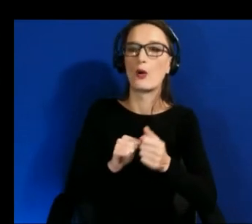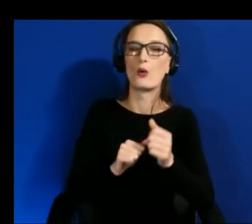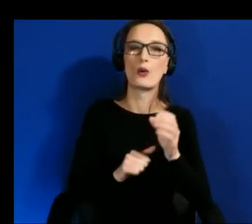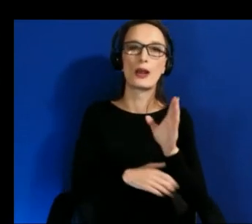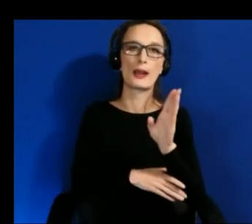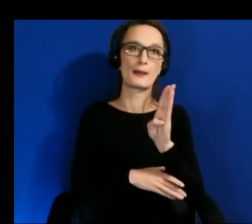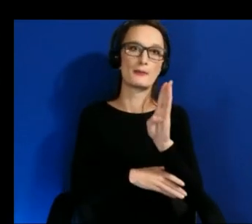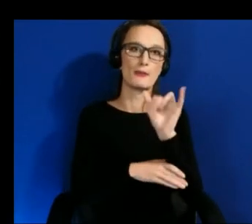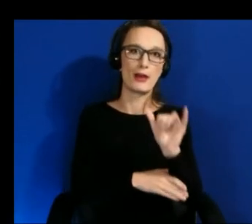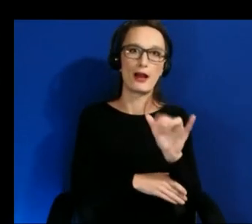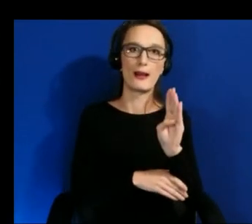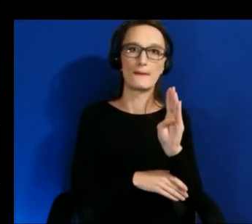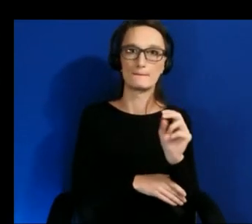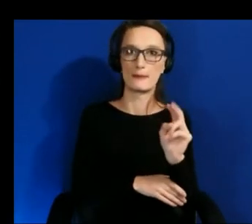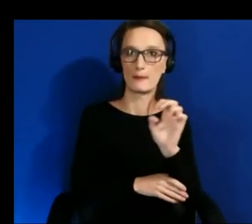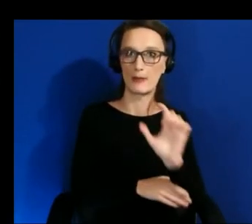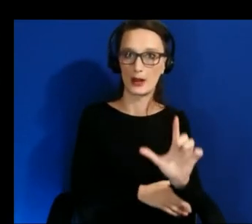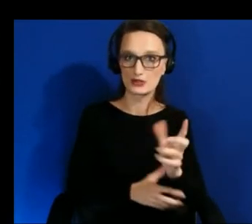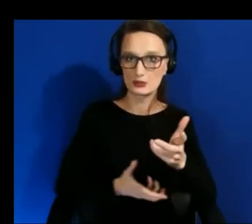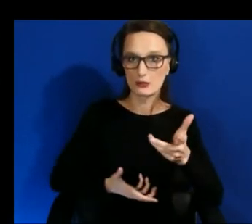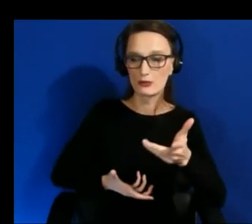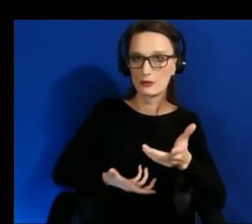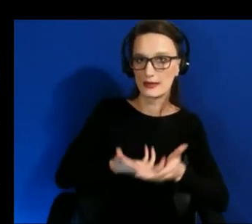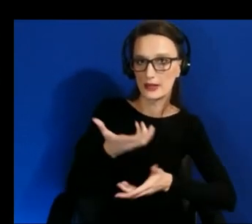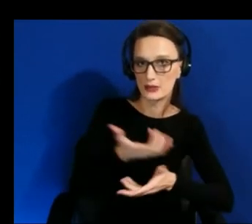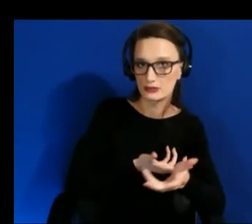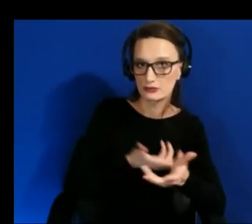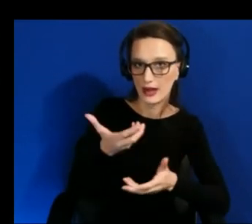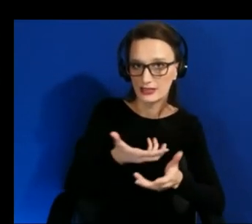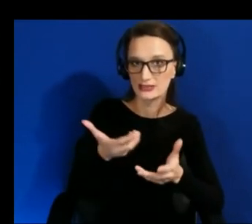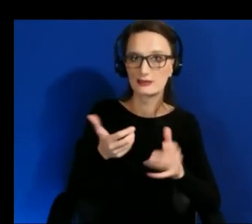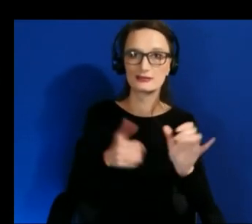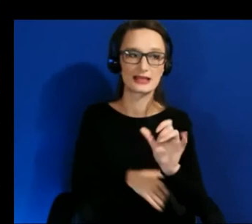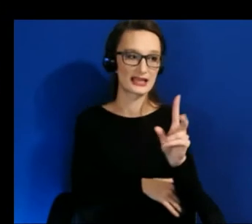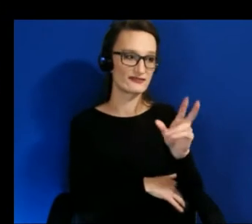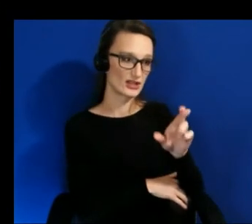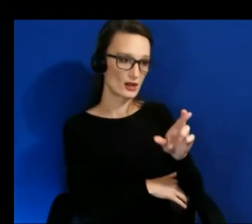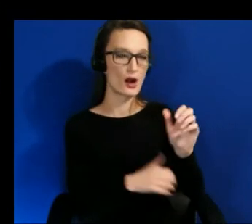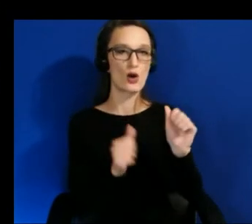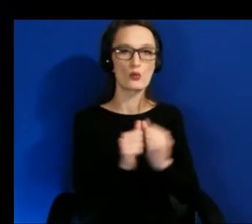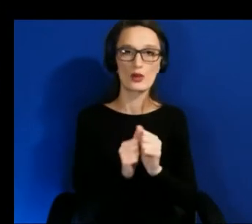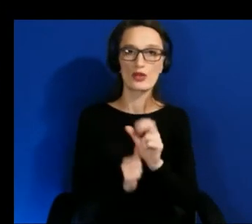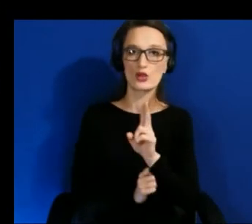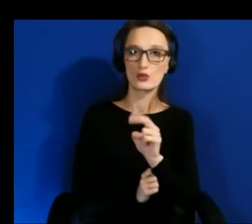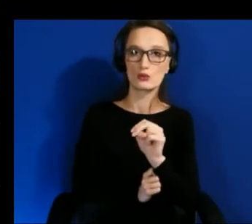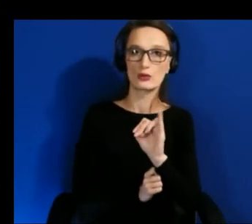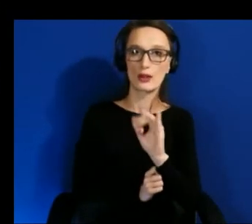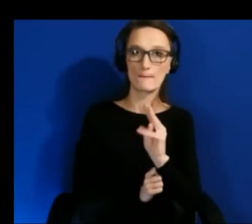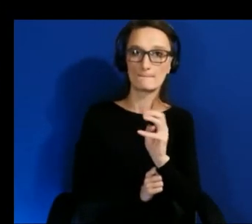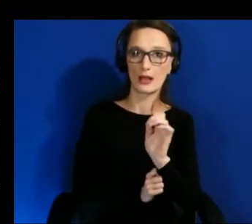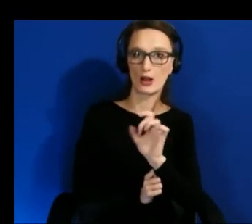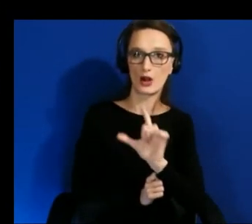like unimaginable input so if you kind of play any vr games or these applications you might encounter